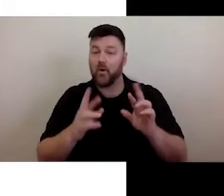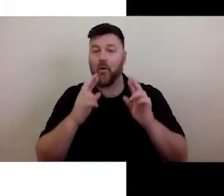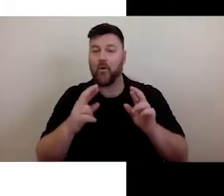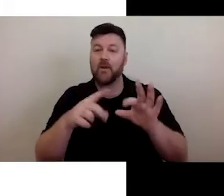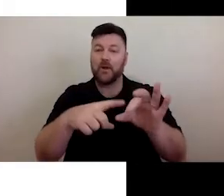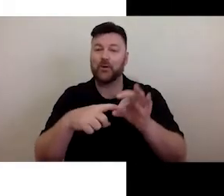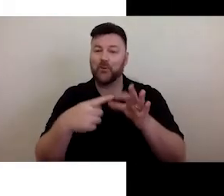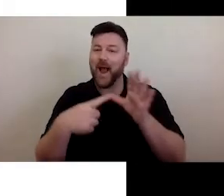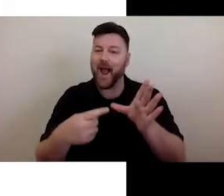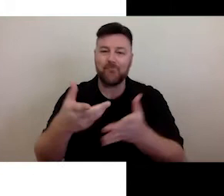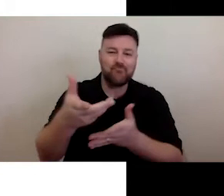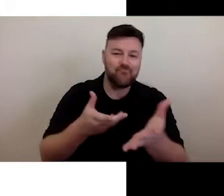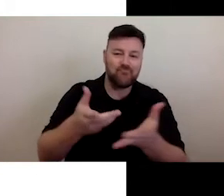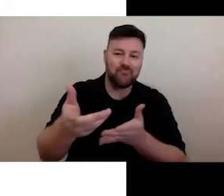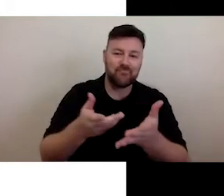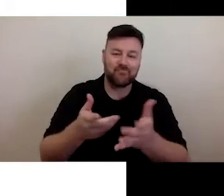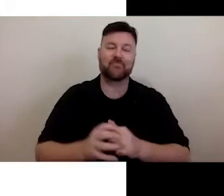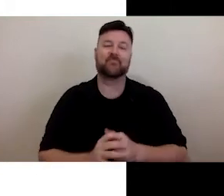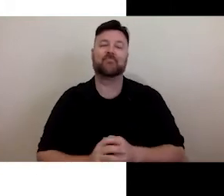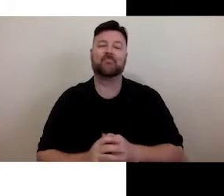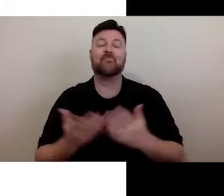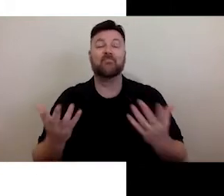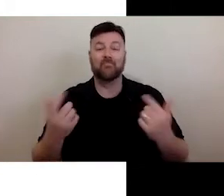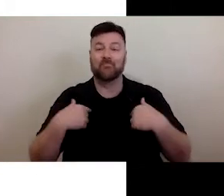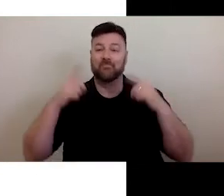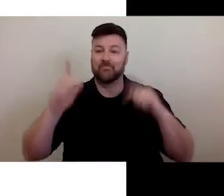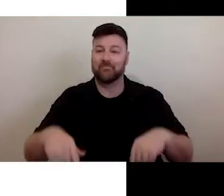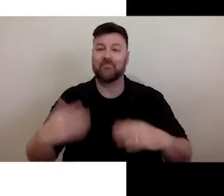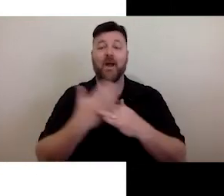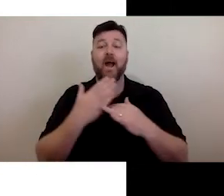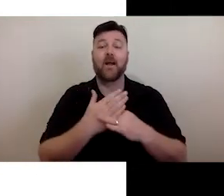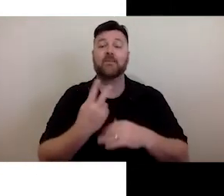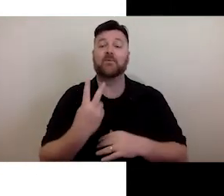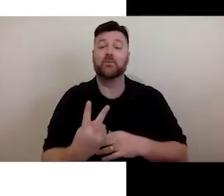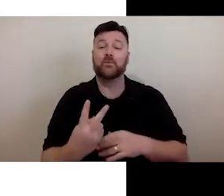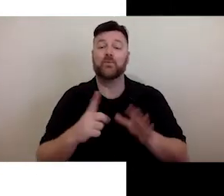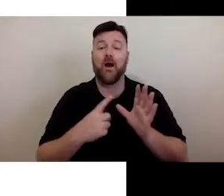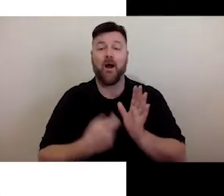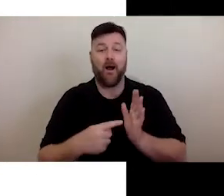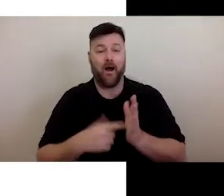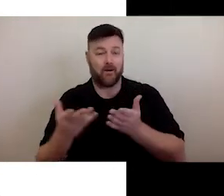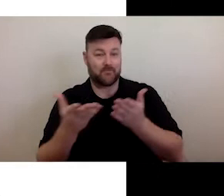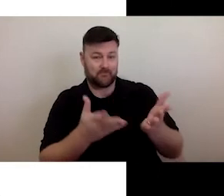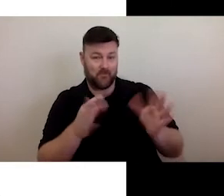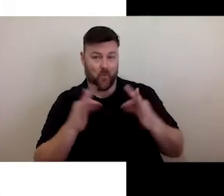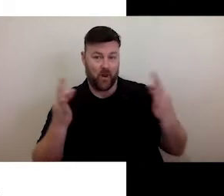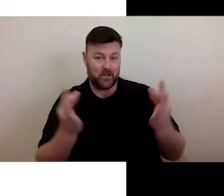So, Access2Arts - can you put the next slide on,